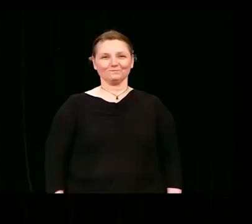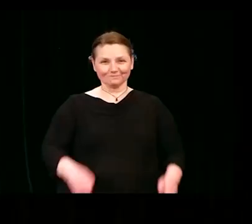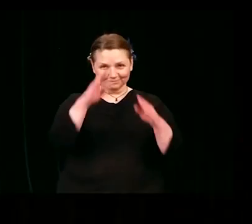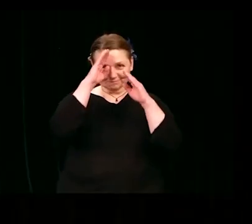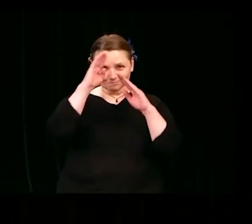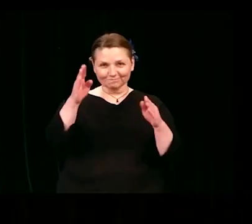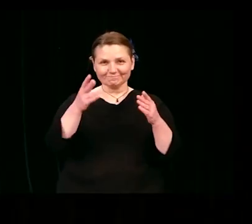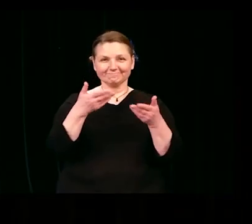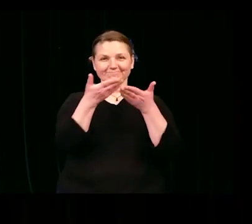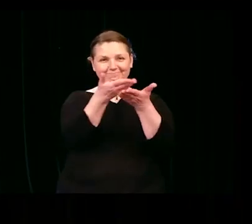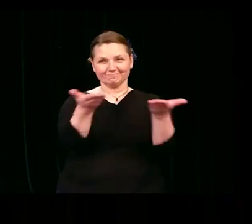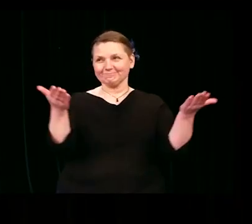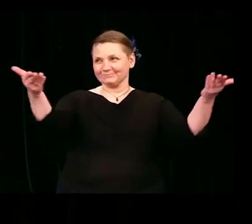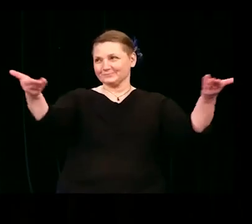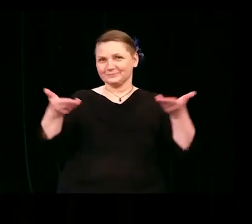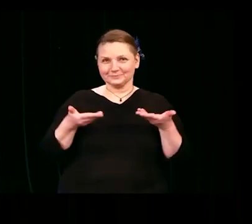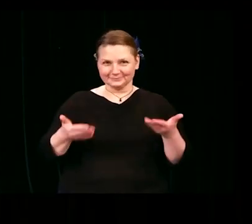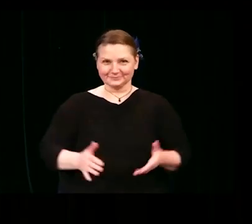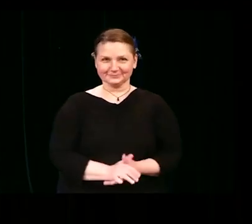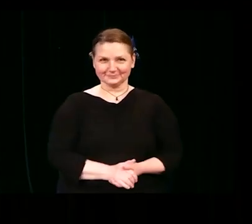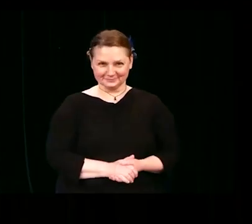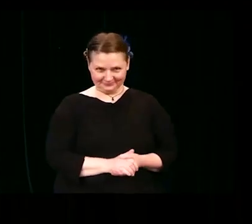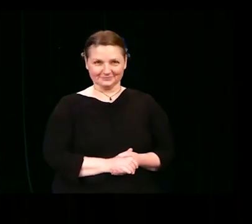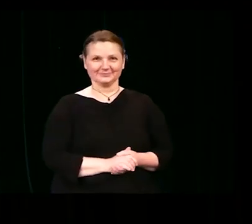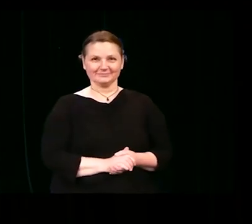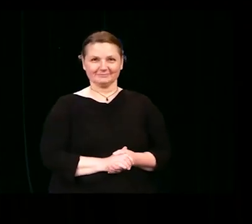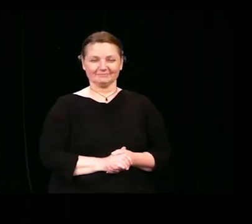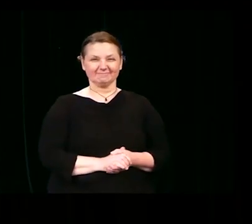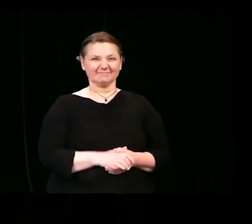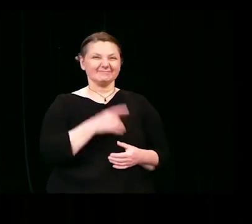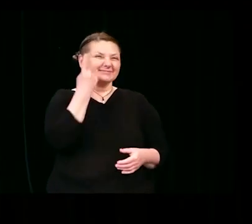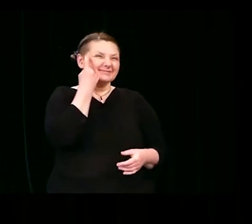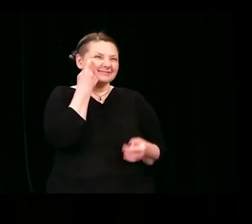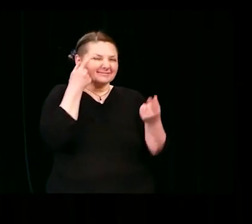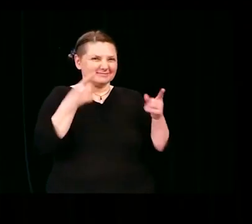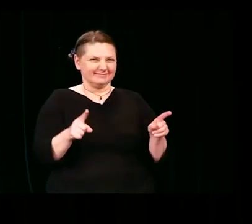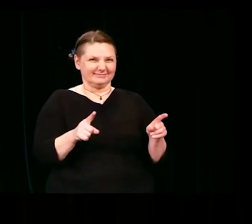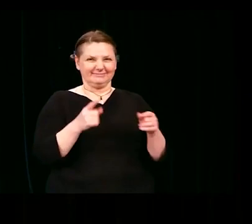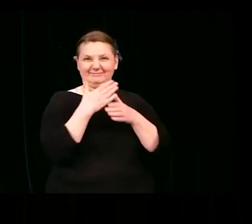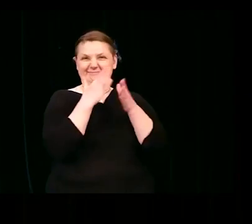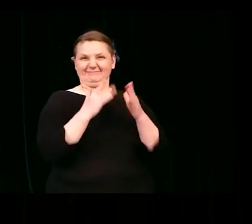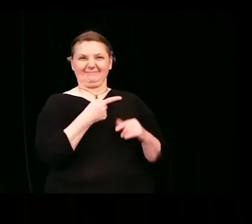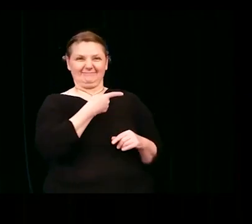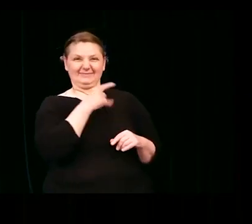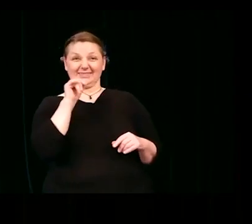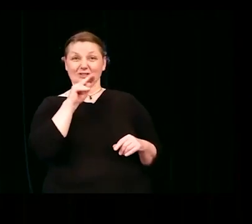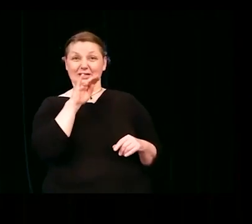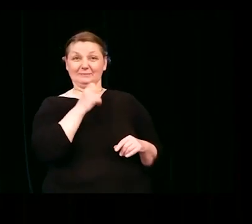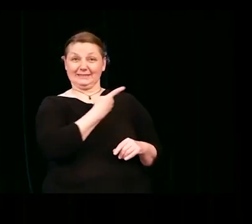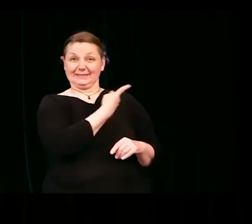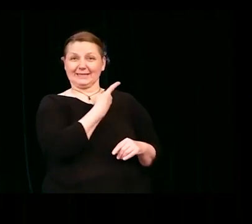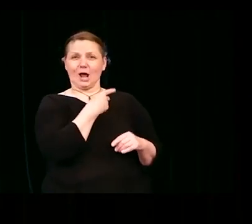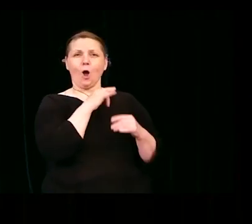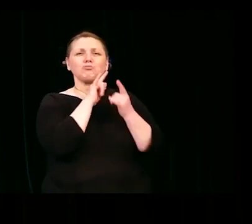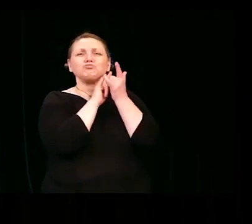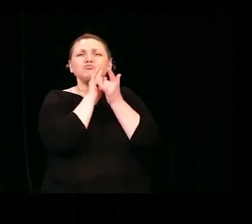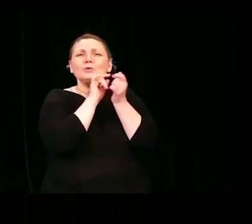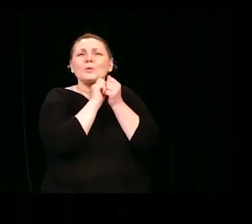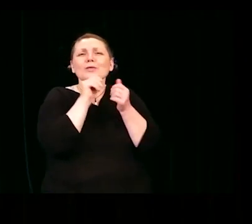Hola y buenos dias. A few nights ago, my partner, Jamie and I were snuggling with our little one,